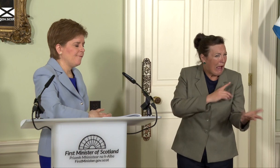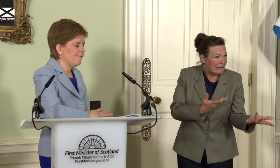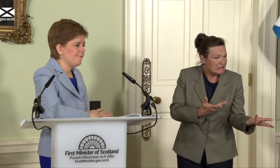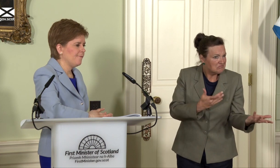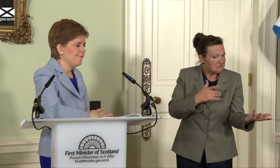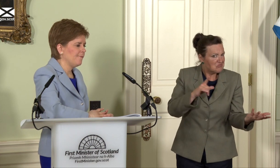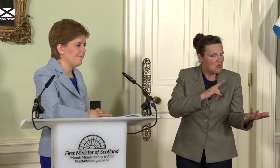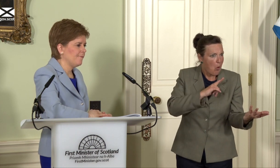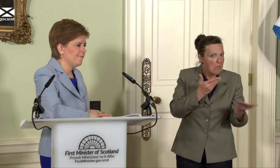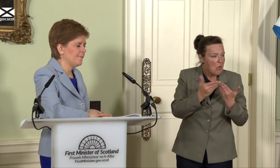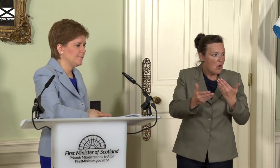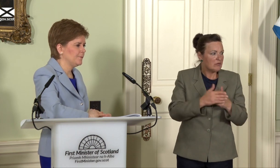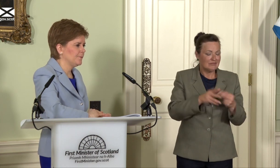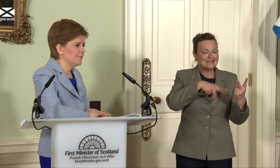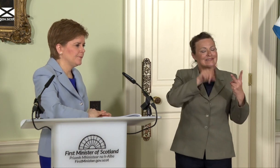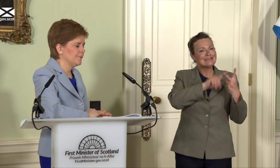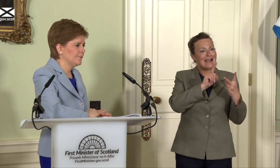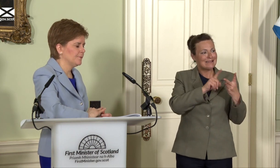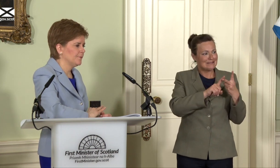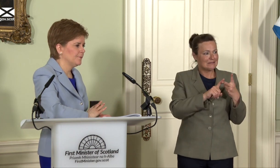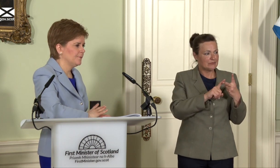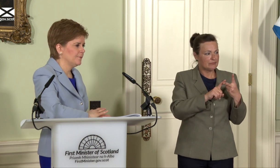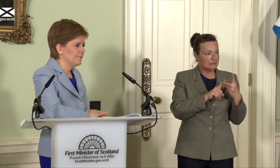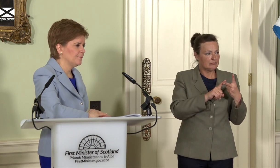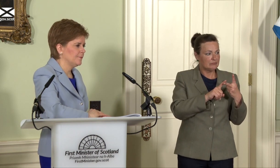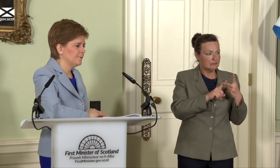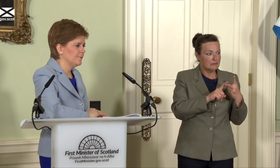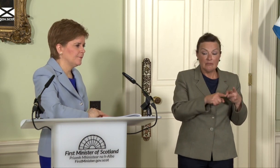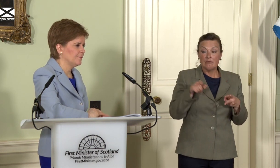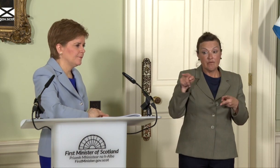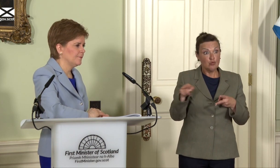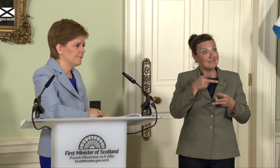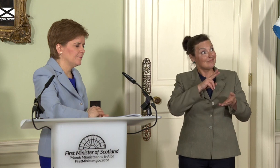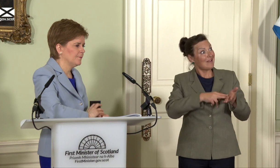Secondly, how worried are you if you were, say, you got a compromise with Boris Johnson and you did get the vote